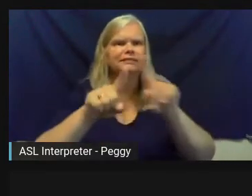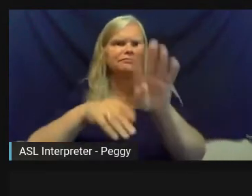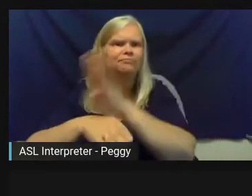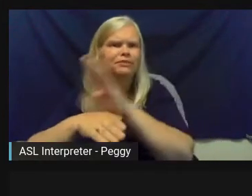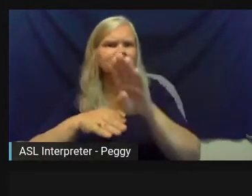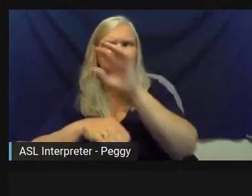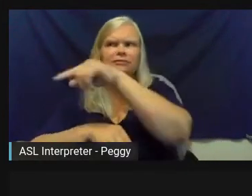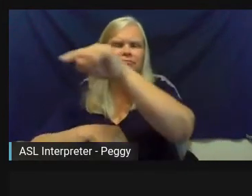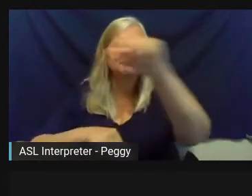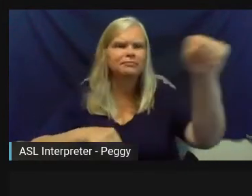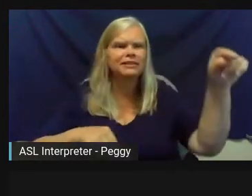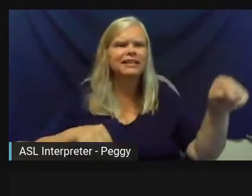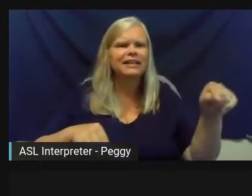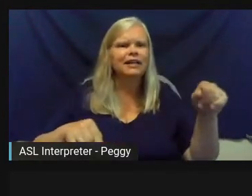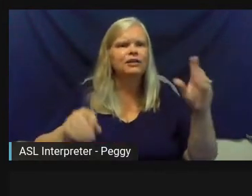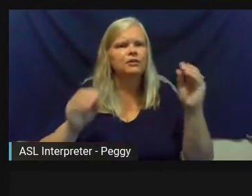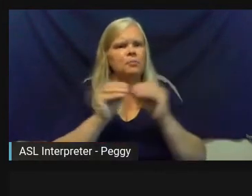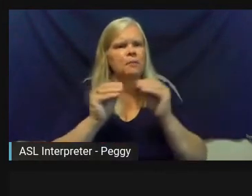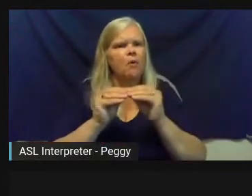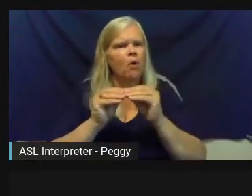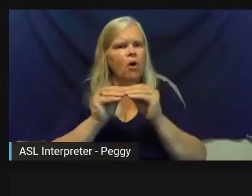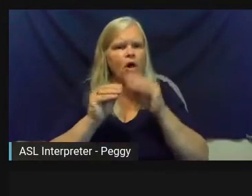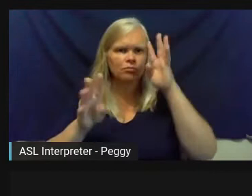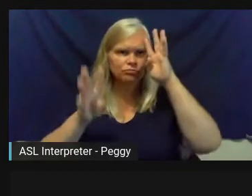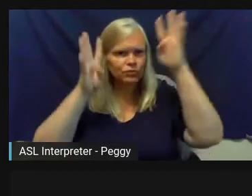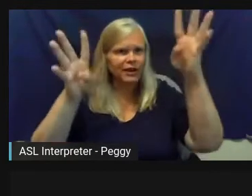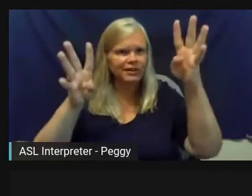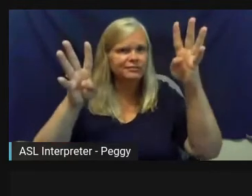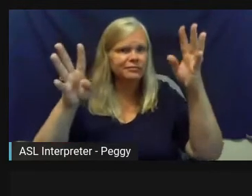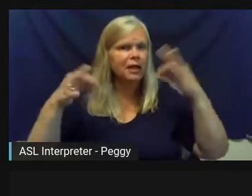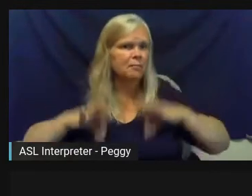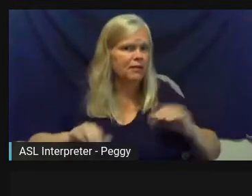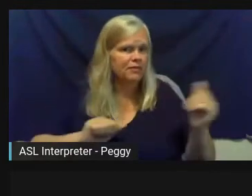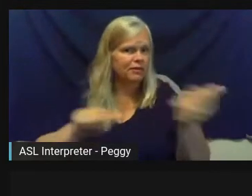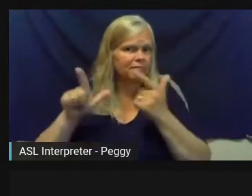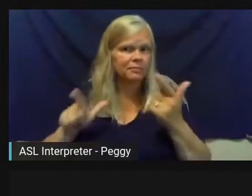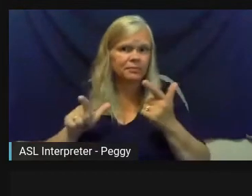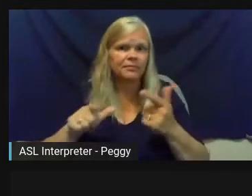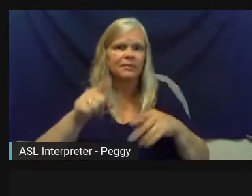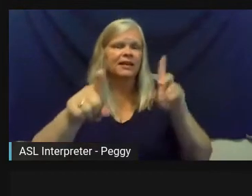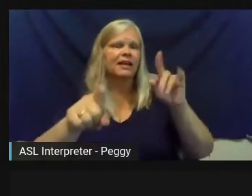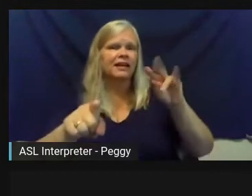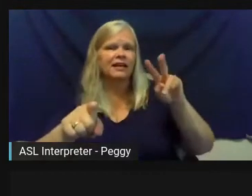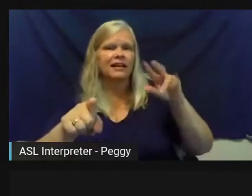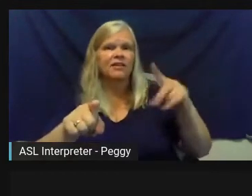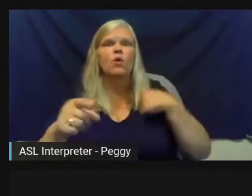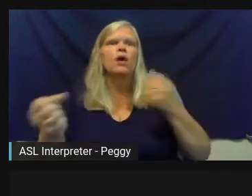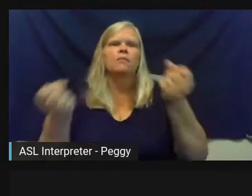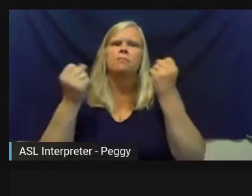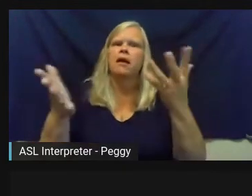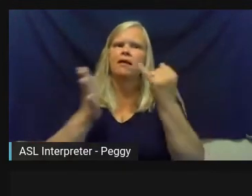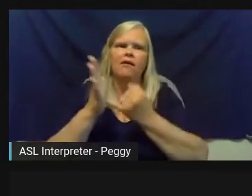Those are great responses. And I also loved the question because we also have a lot of artists on our team, and I think almost everyone